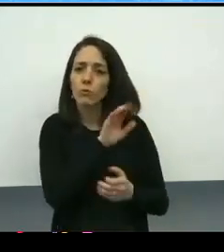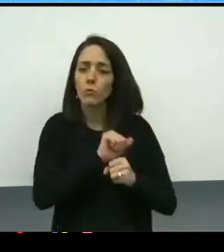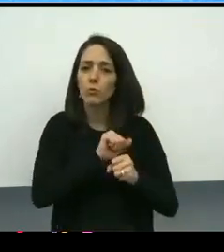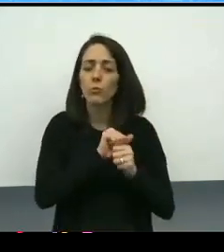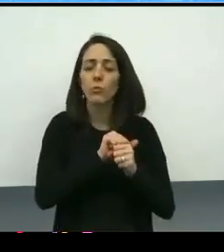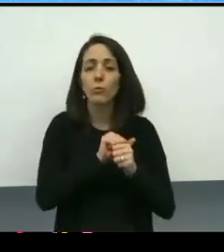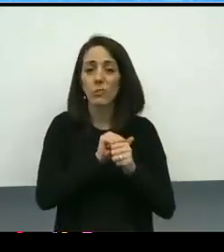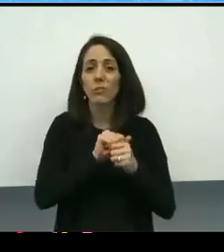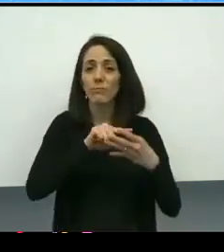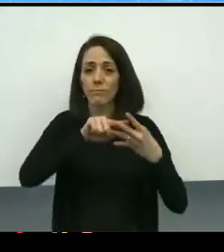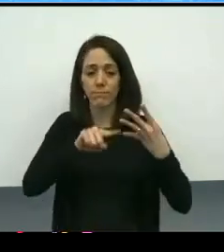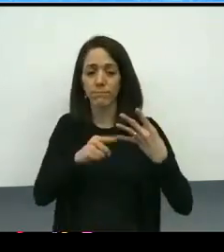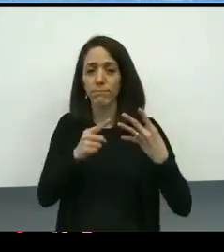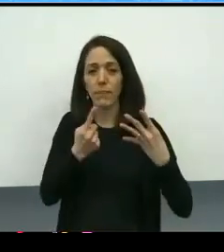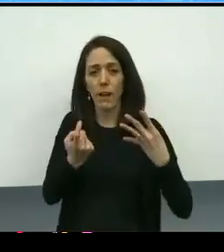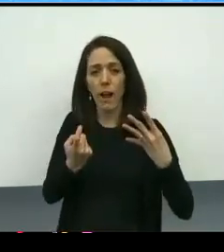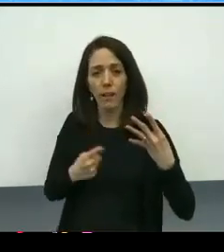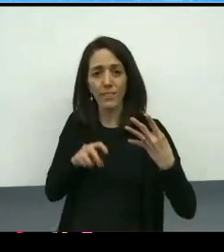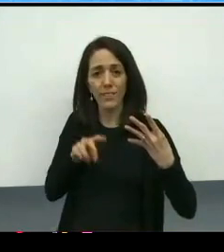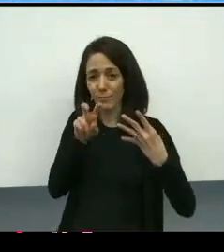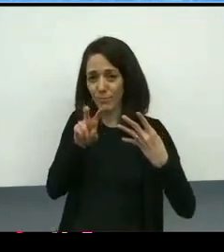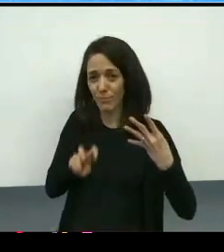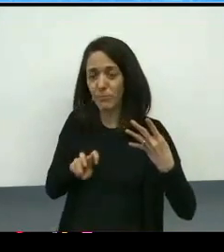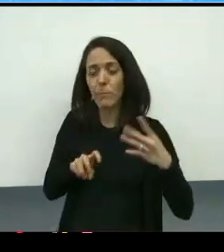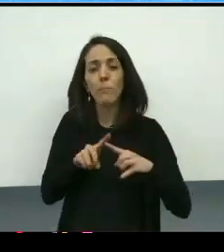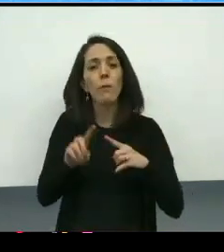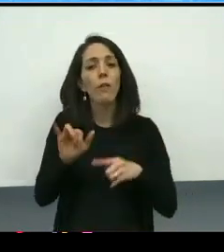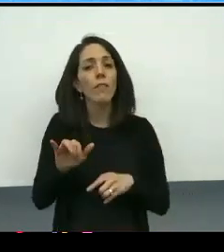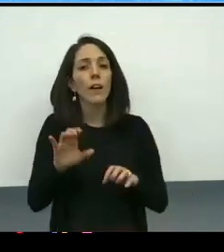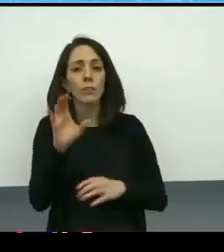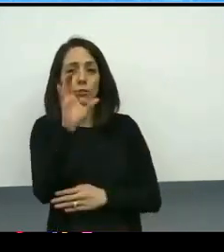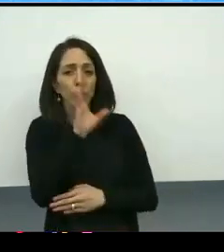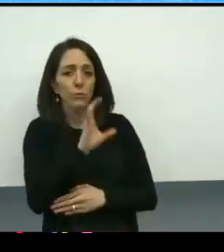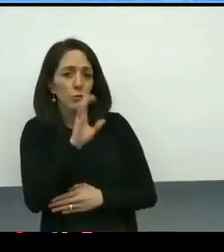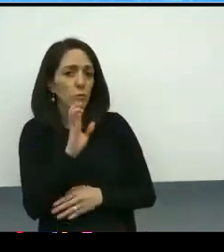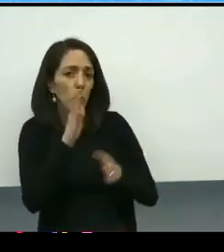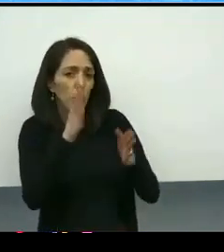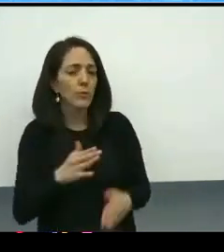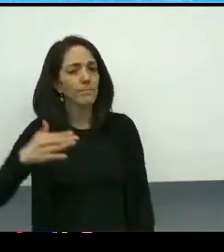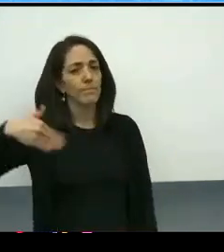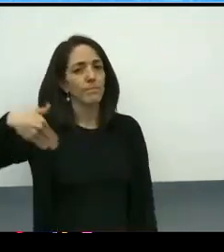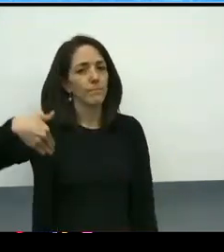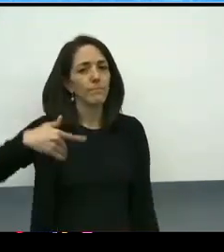And we will not be launching that search until we've really incorporated the feedback